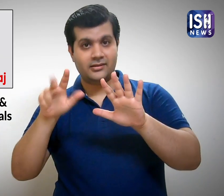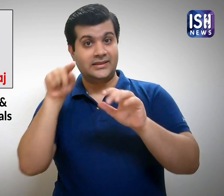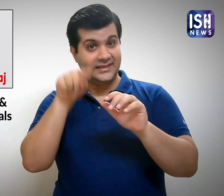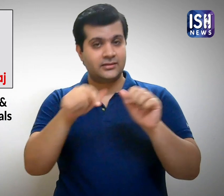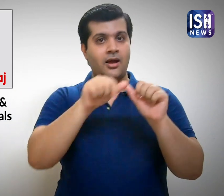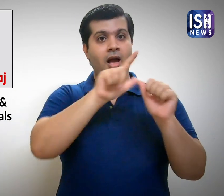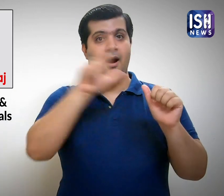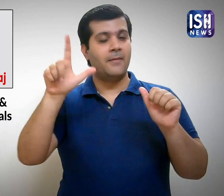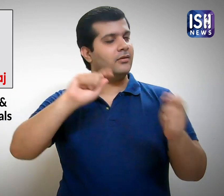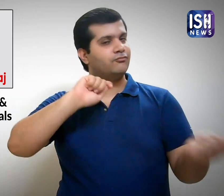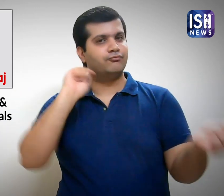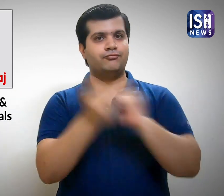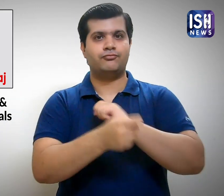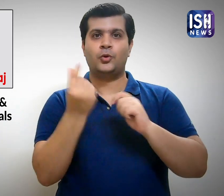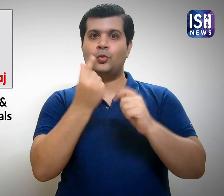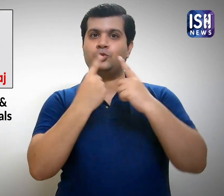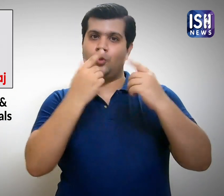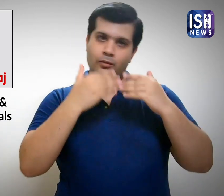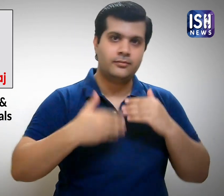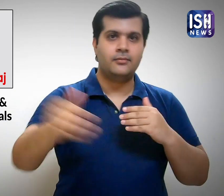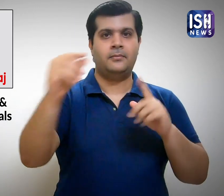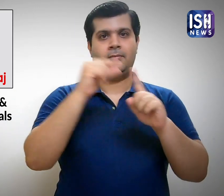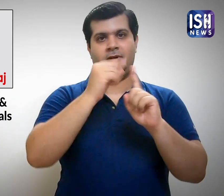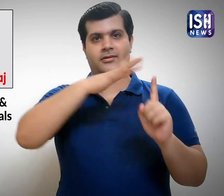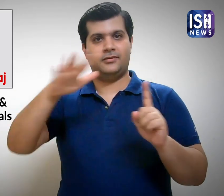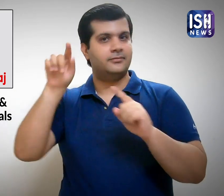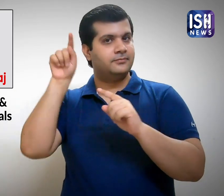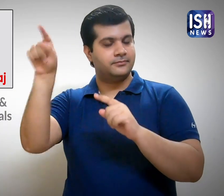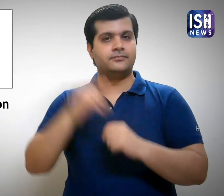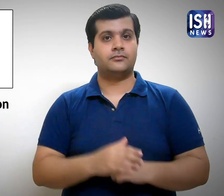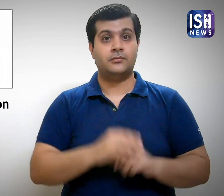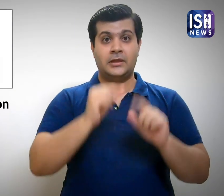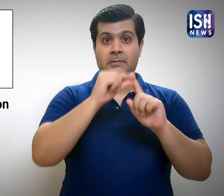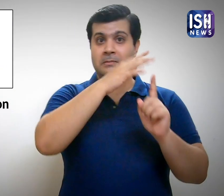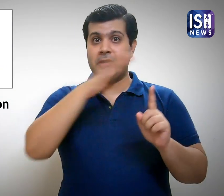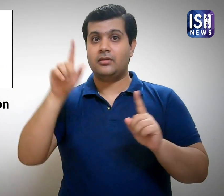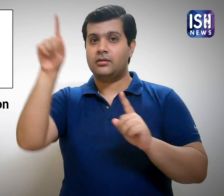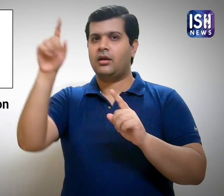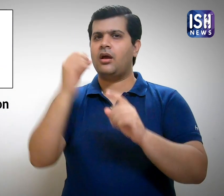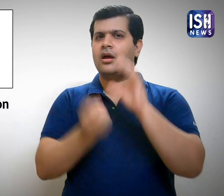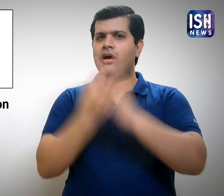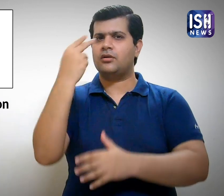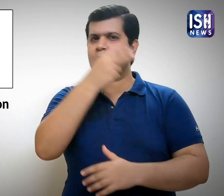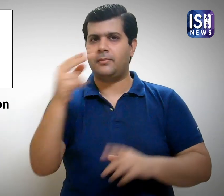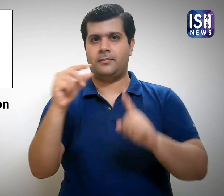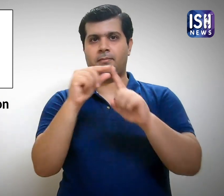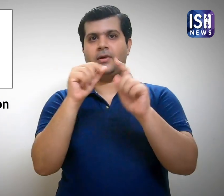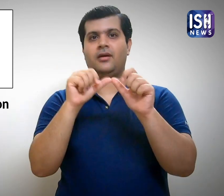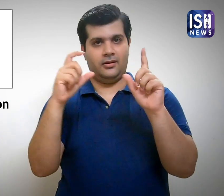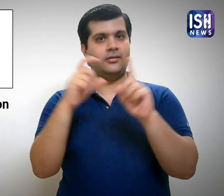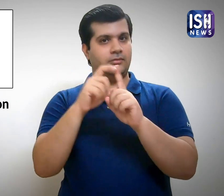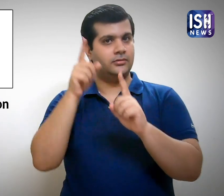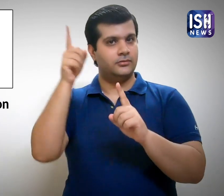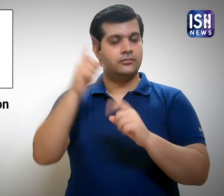Allahabad would be known as Prayagraj. In Prayagraj there is an association named PAD.